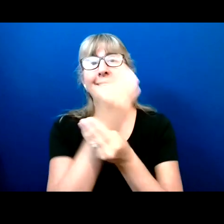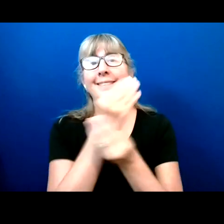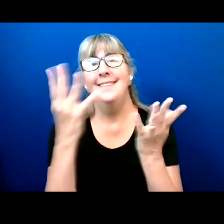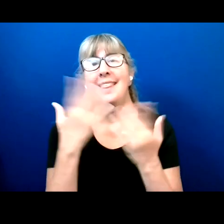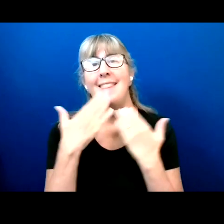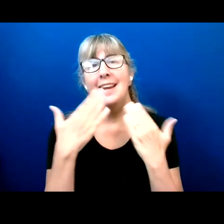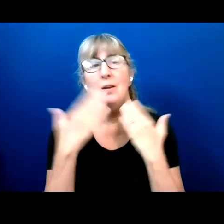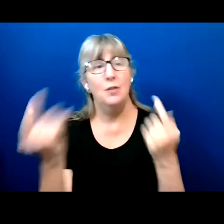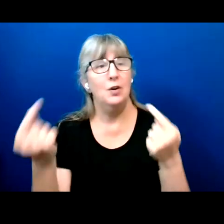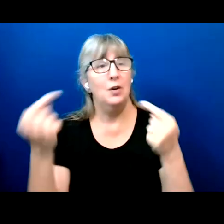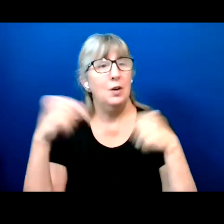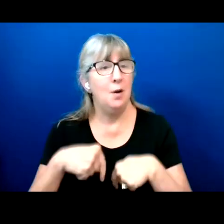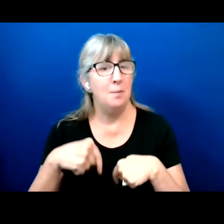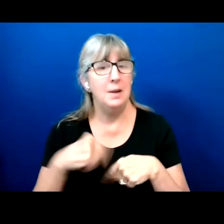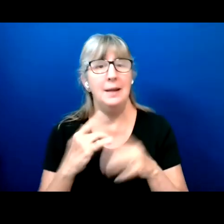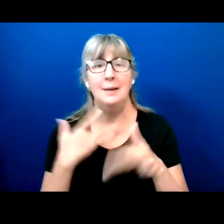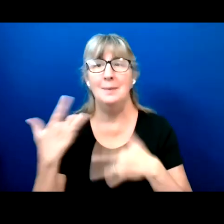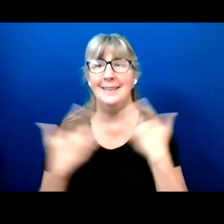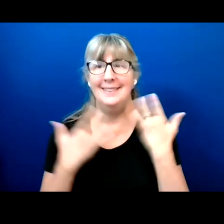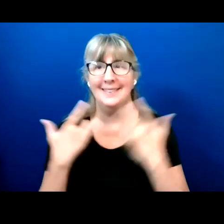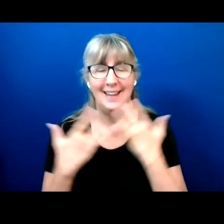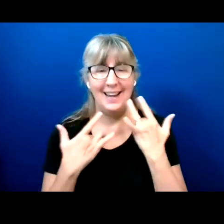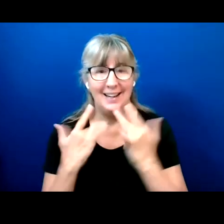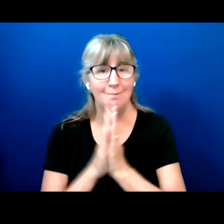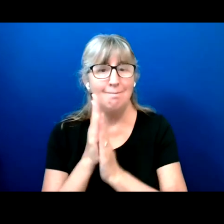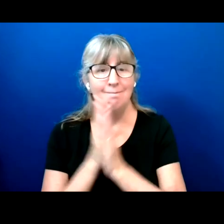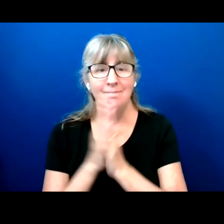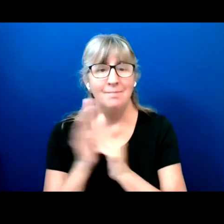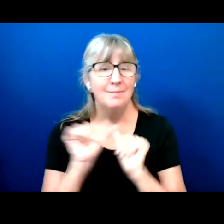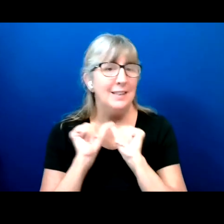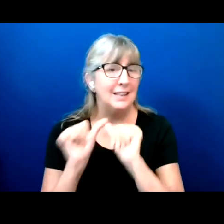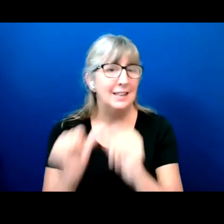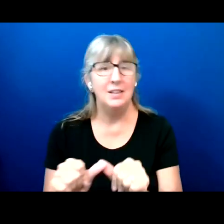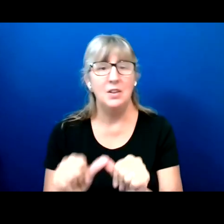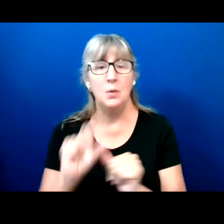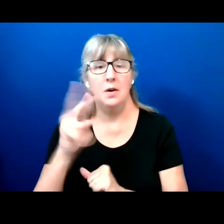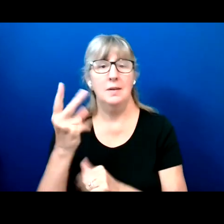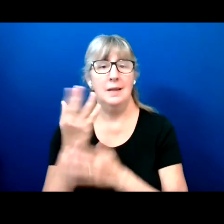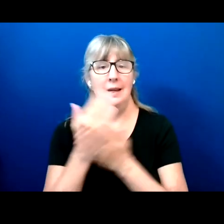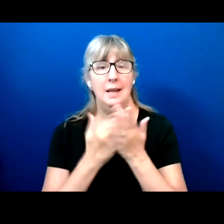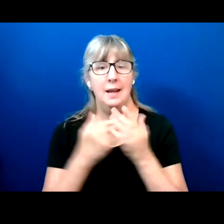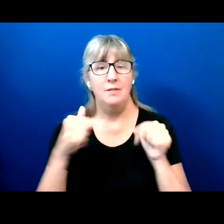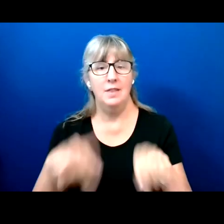I'm really, really excited for this continued second half of the Summit.